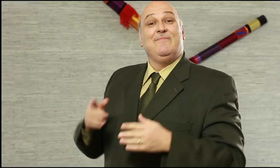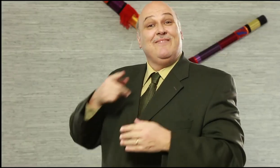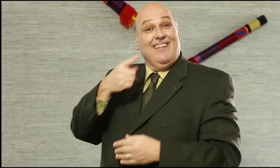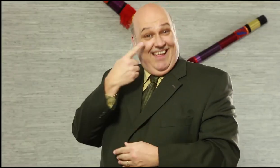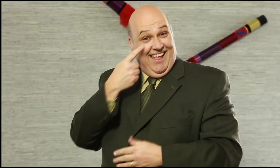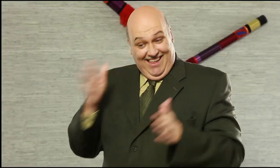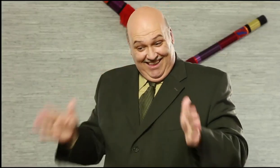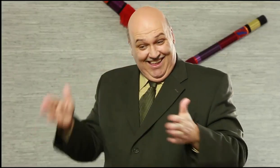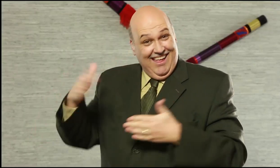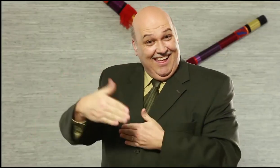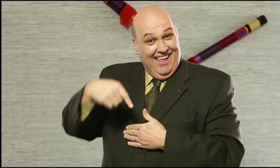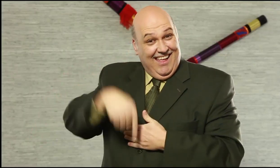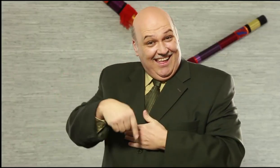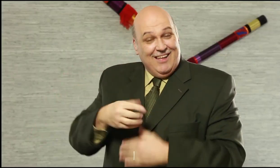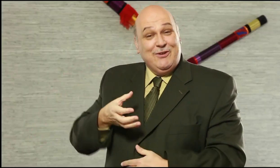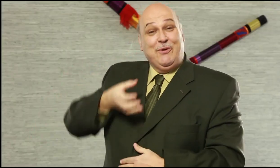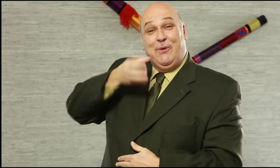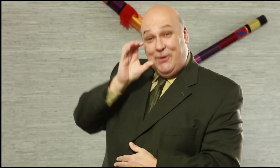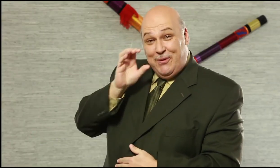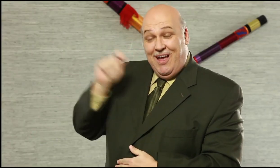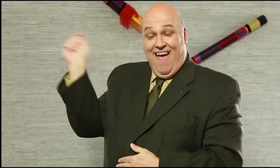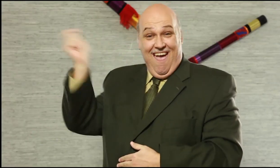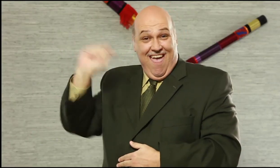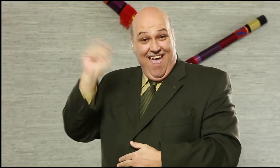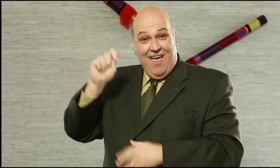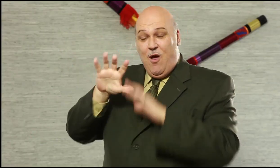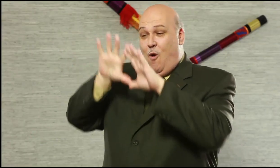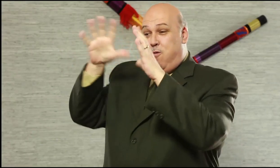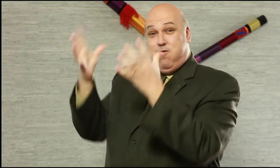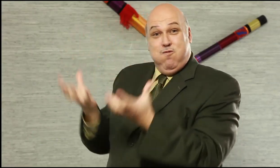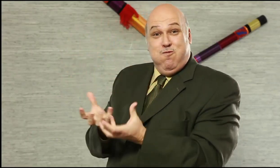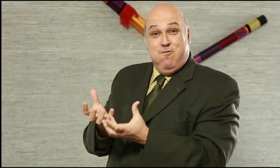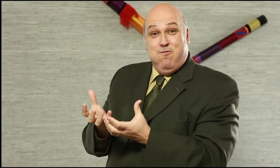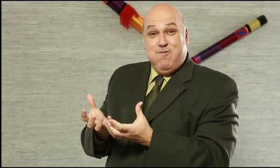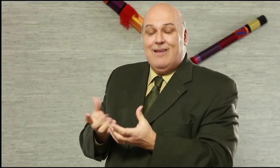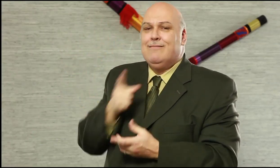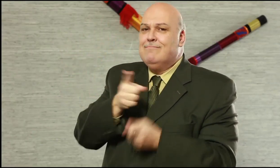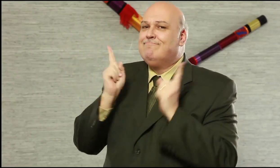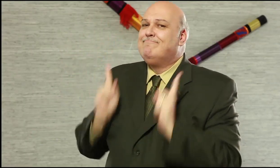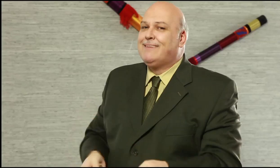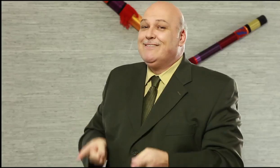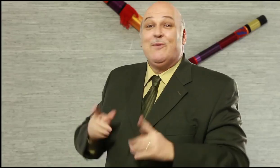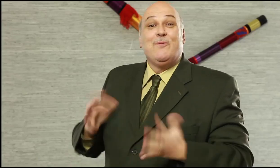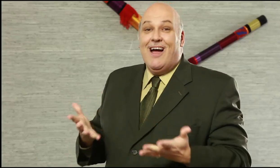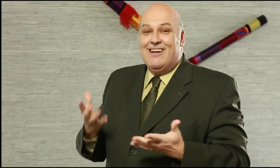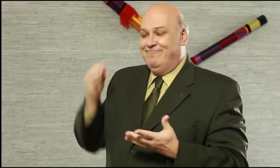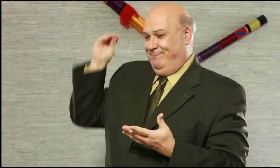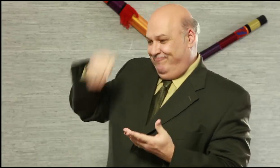Invite your friends to watch DeafWaves on your